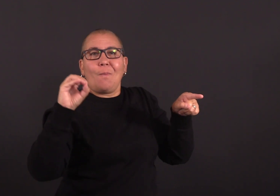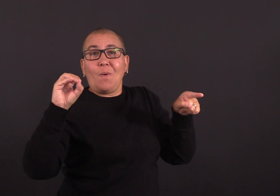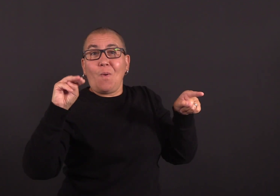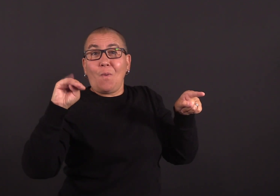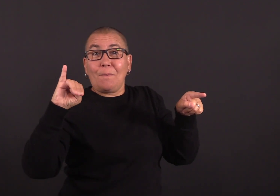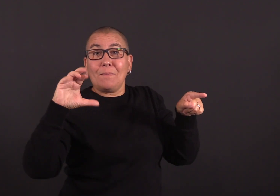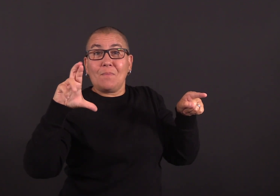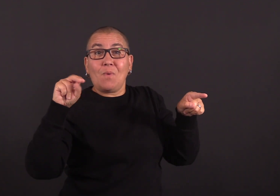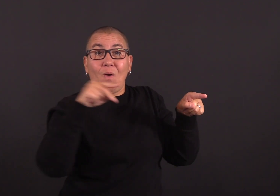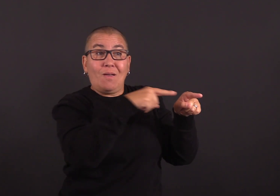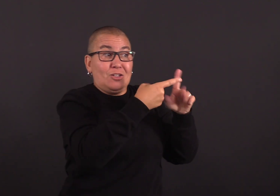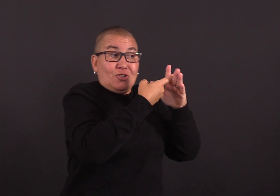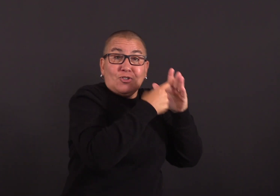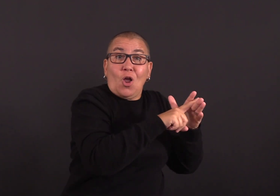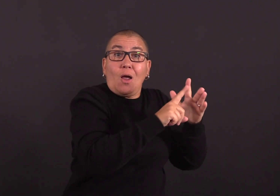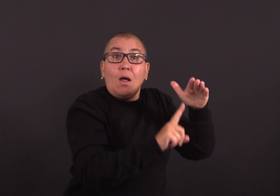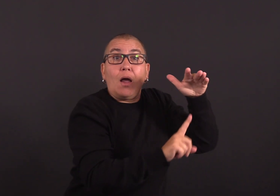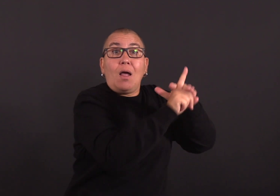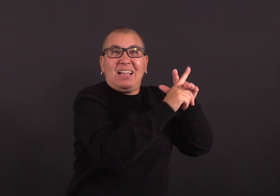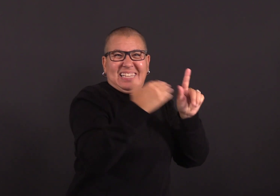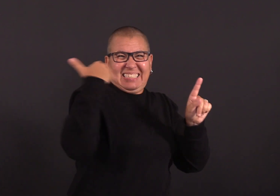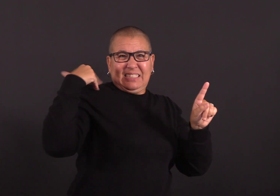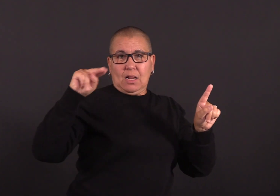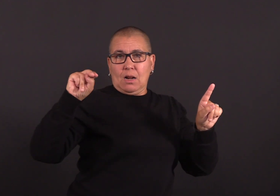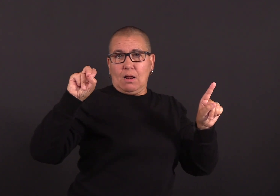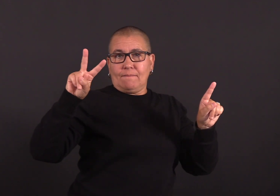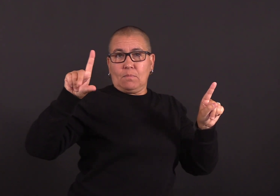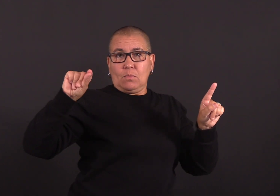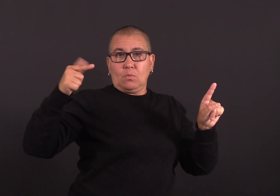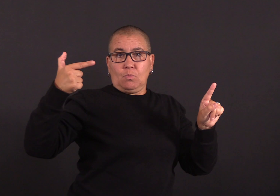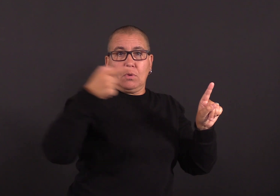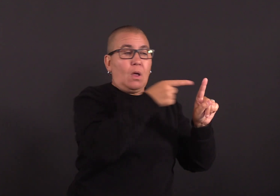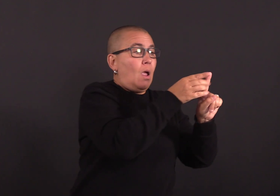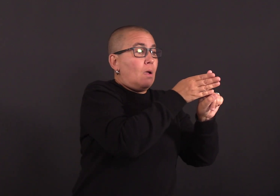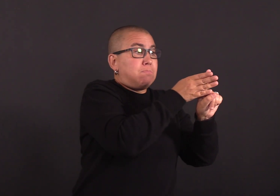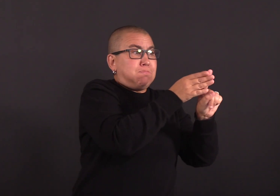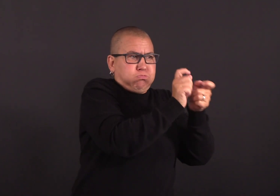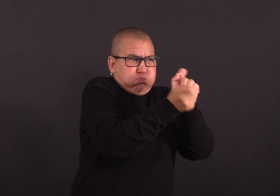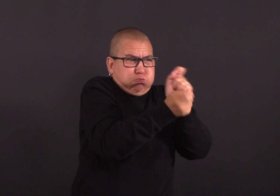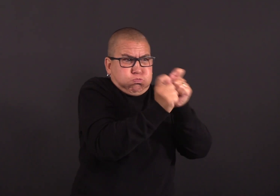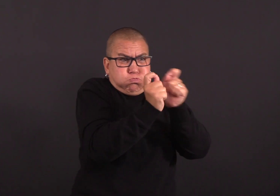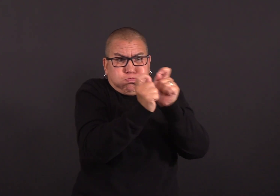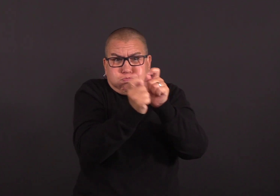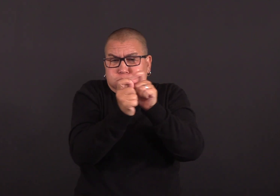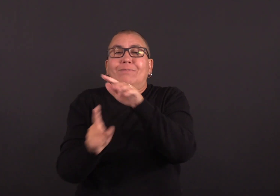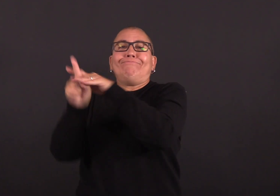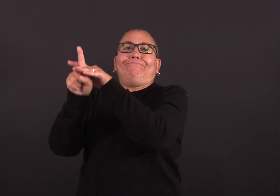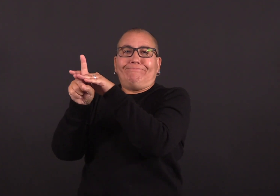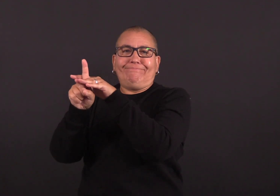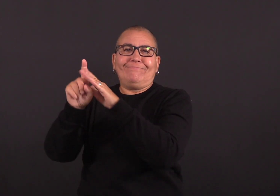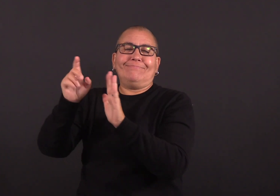It’s not much different from other recent strains, explains Dr. Roberts. EG.5, first identified in